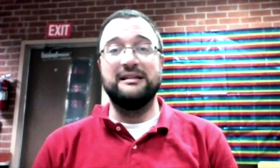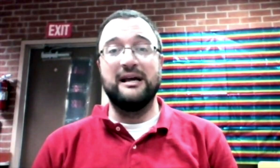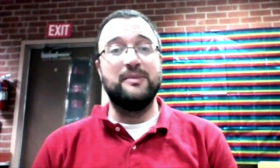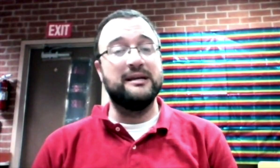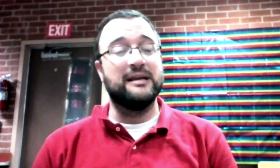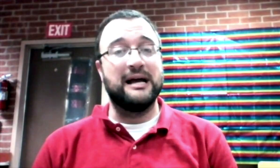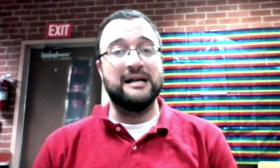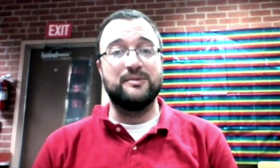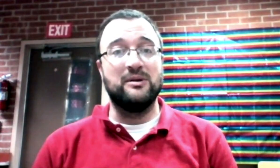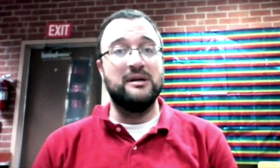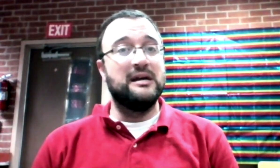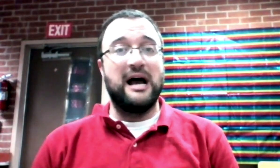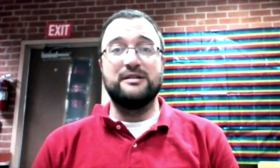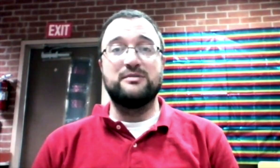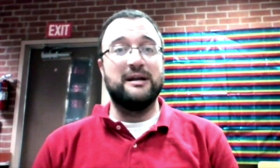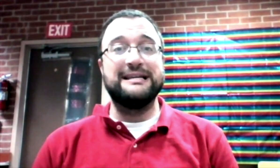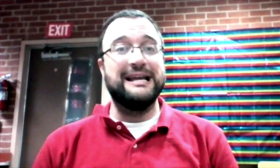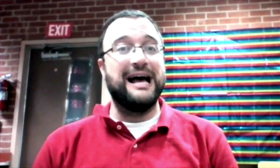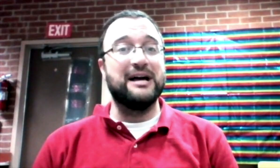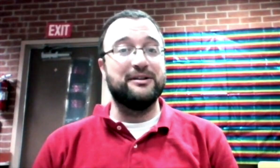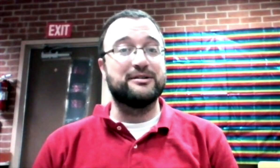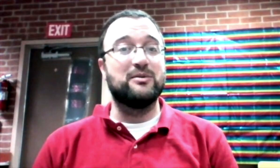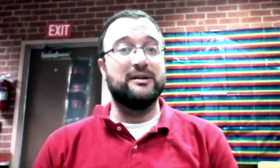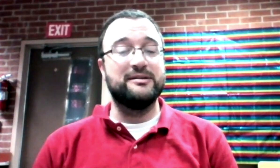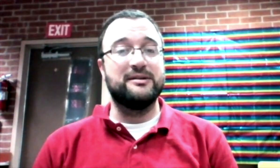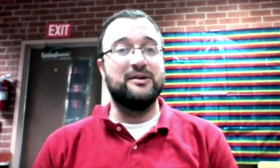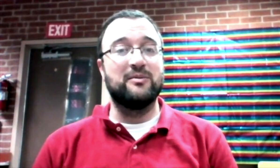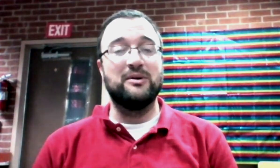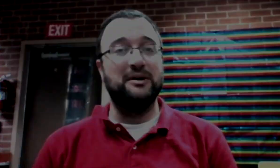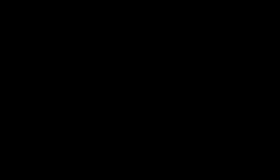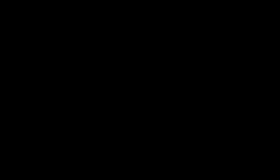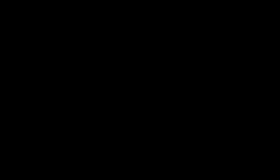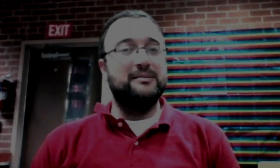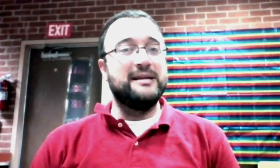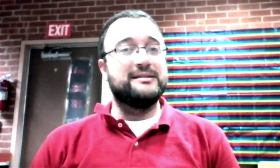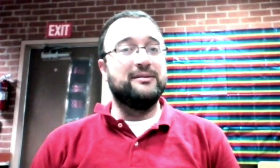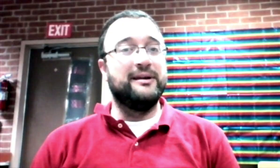I didn't like being in that hospital. I just wanted to get out of there as quickly as I darn well could. But basically, if the doctors and the officers